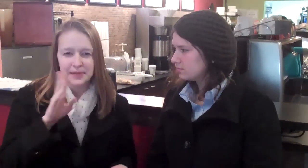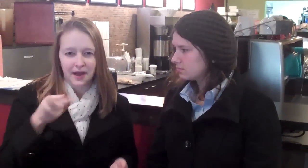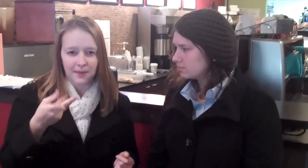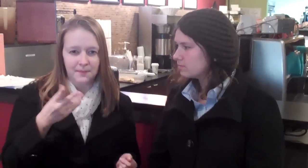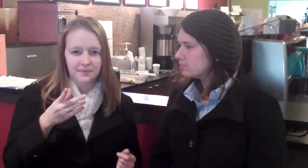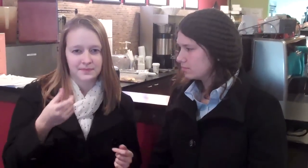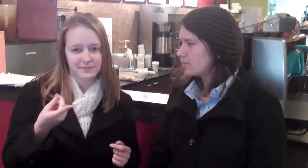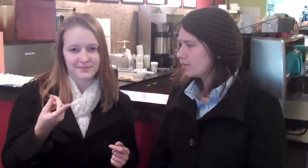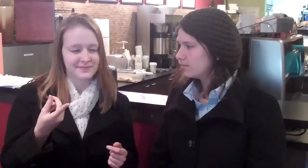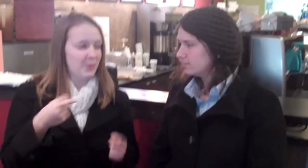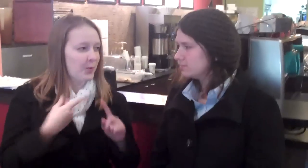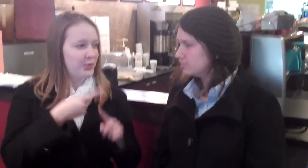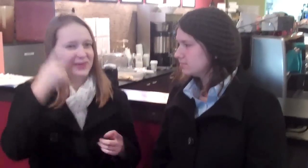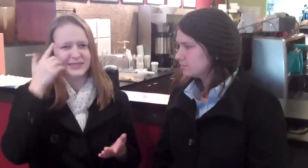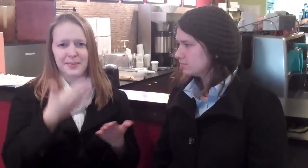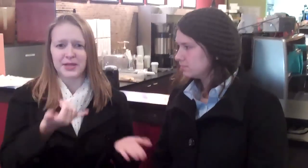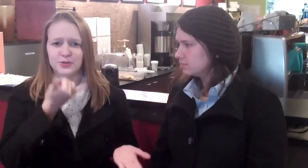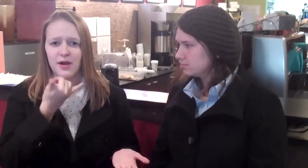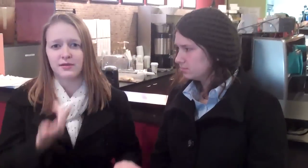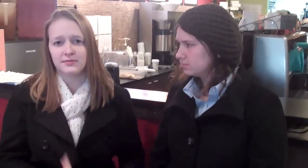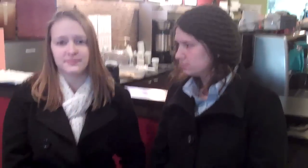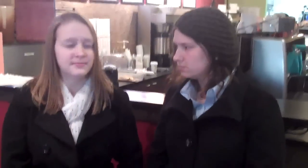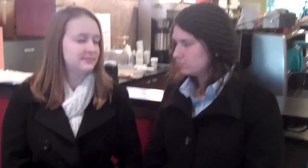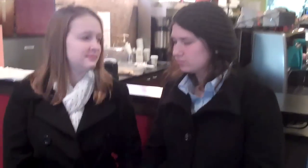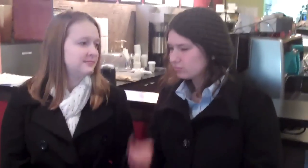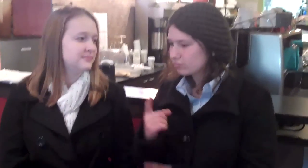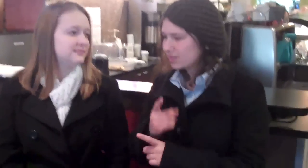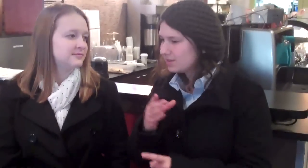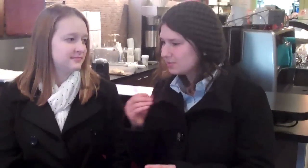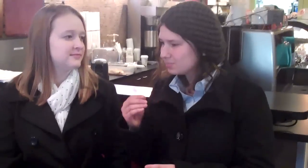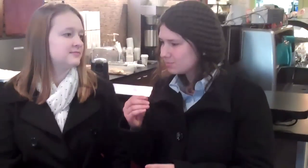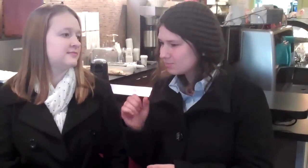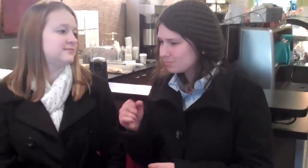don't be afraid to speak up when you think something's wrong.